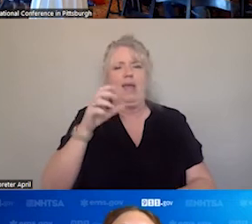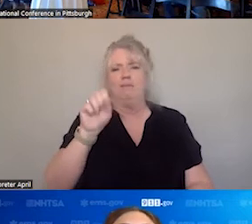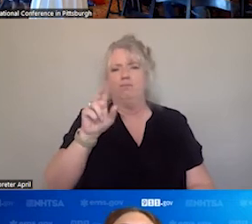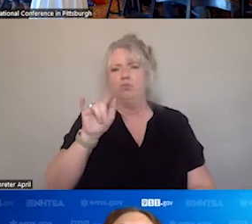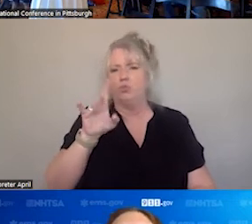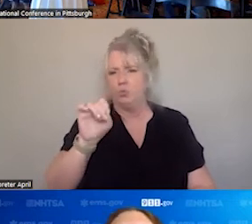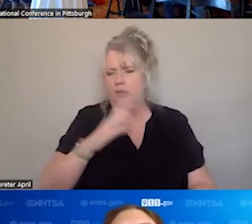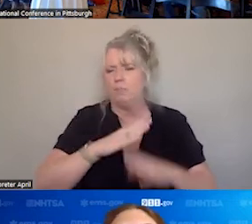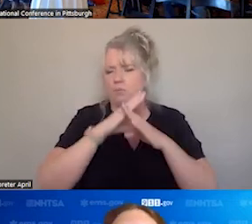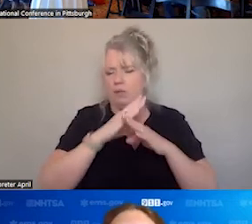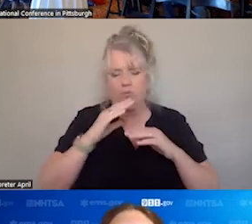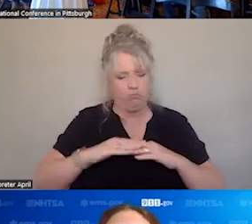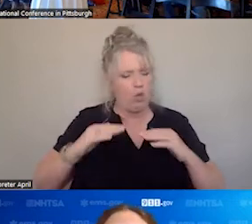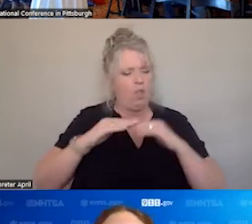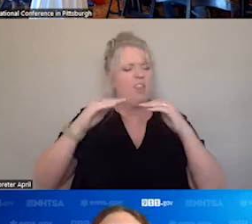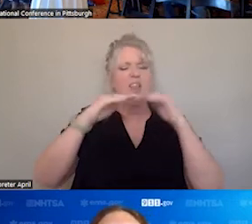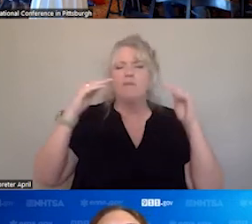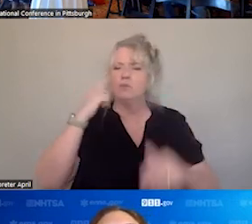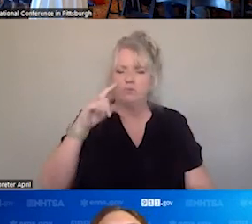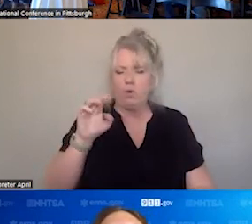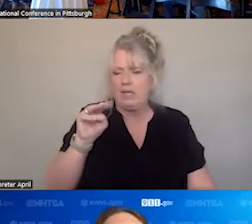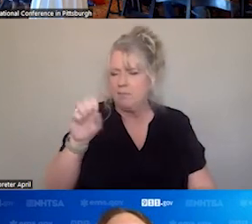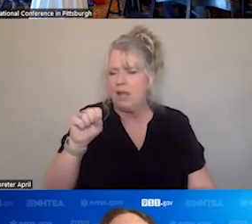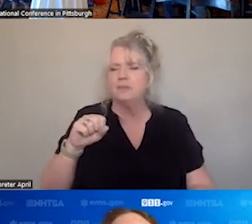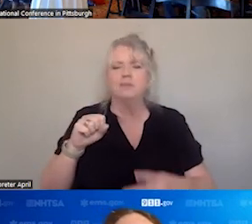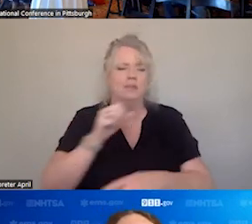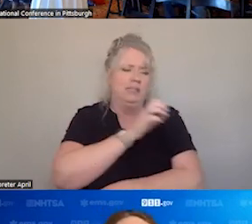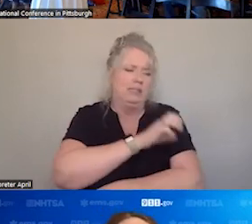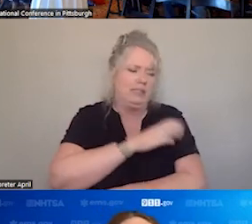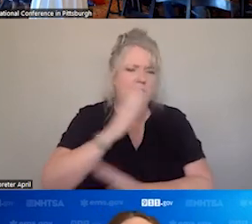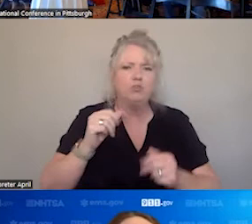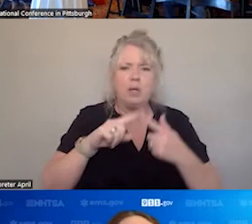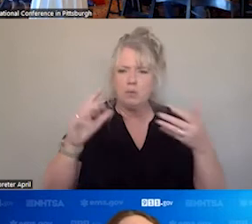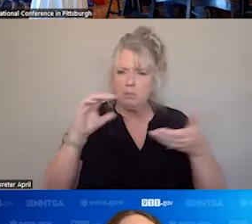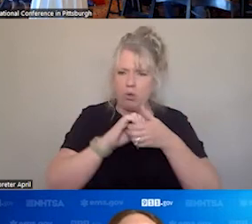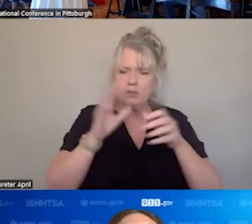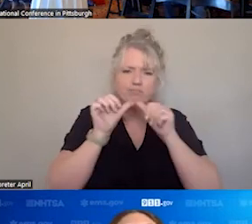AT ALL LEVELS FOR EMS CLINICIANS. WE CONTINUE TO PARTNER AND ENGANG WITH OUR COMMUNITY TO IMPROVE